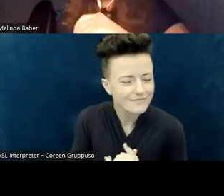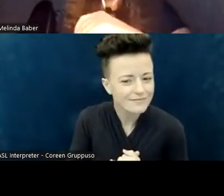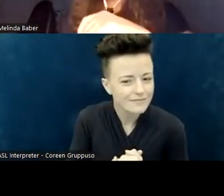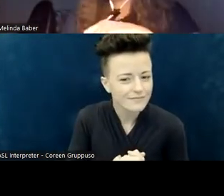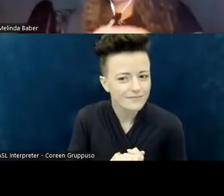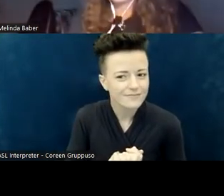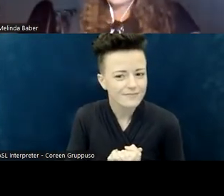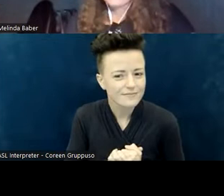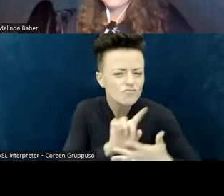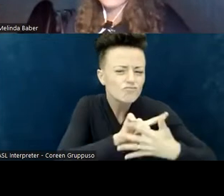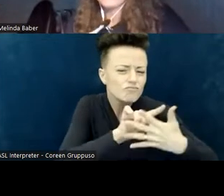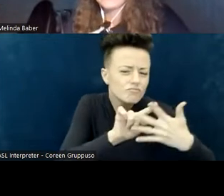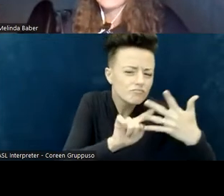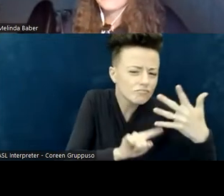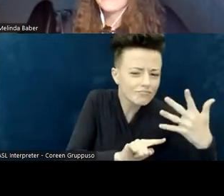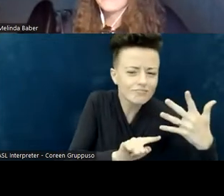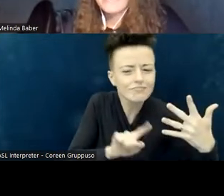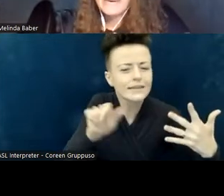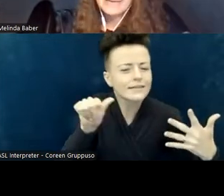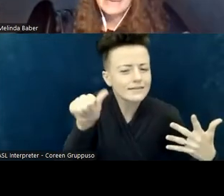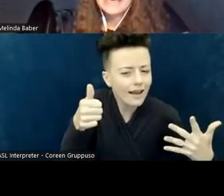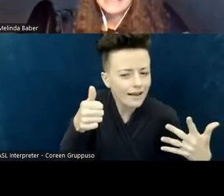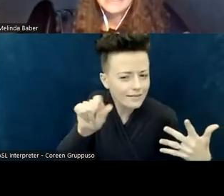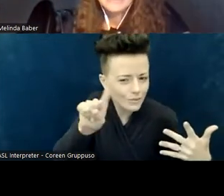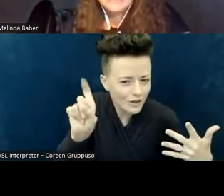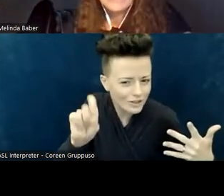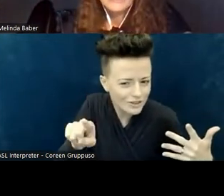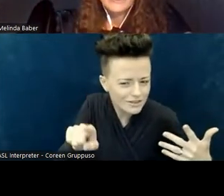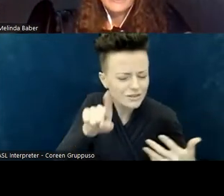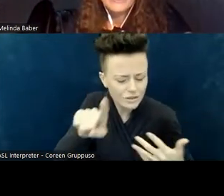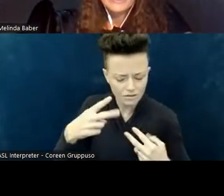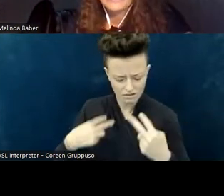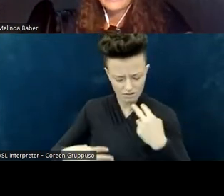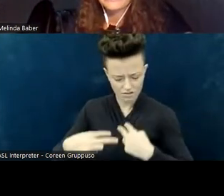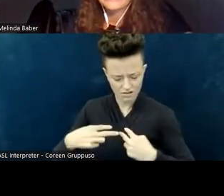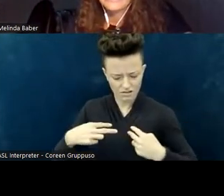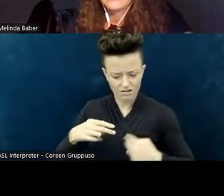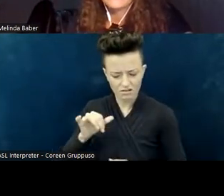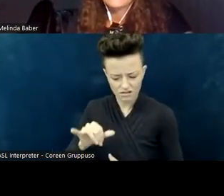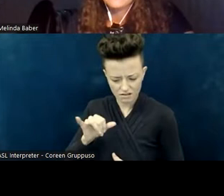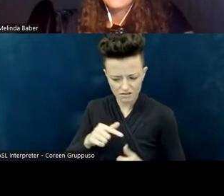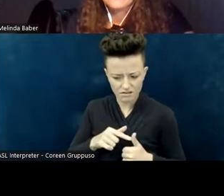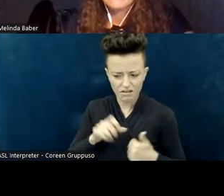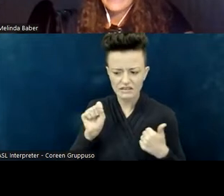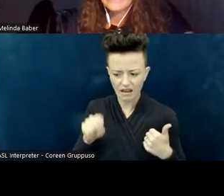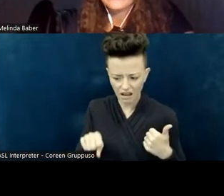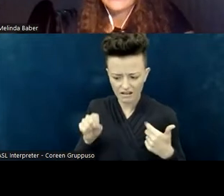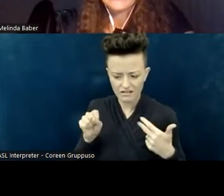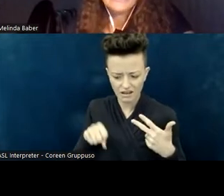Well, those are just 10 ways we can begin to examine our own assumptions and our own advantages